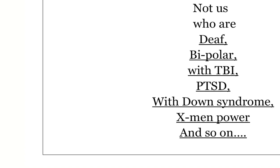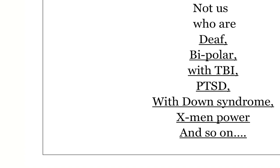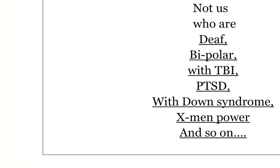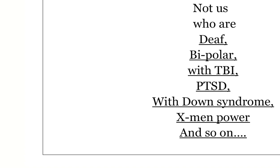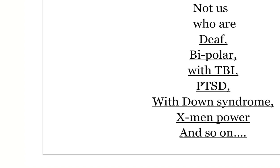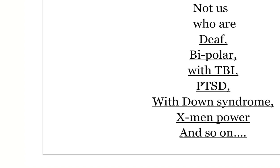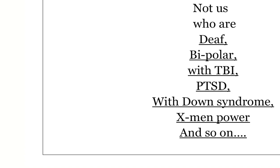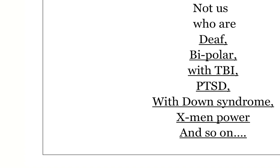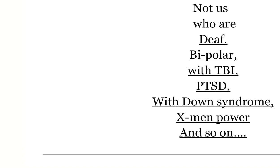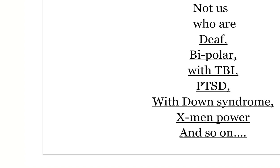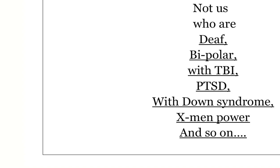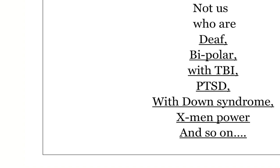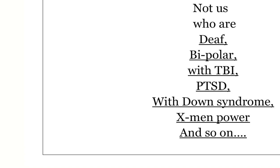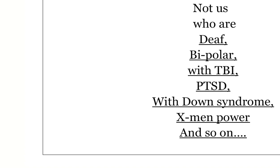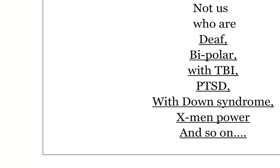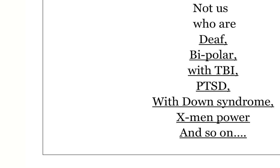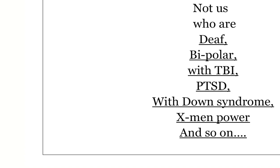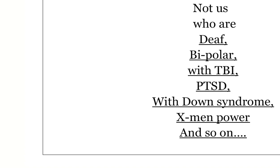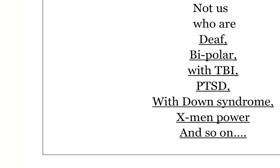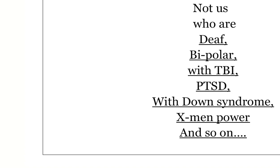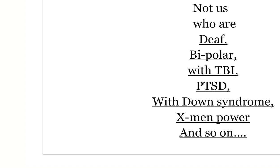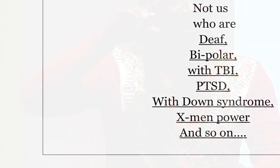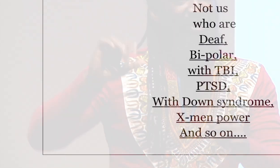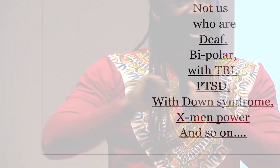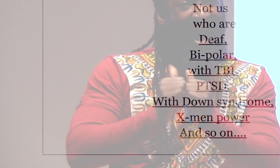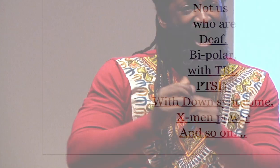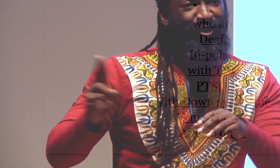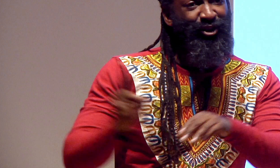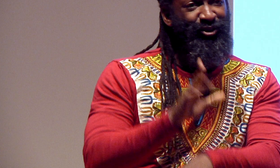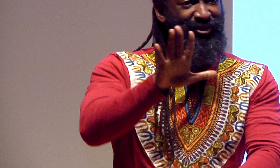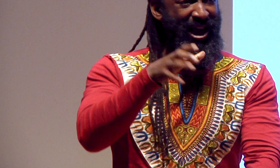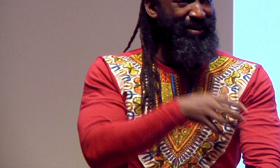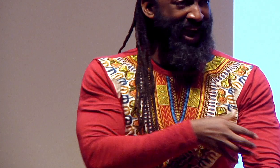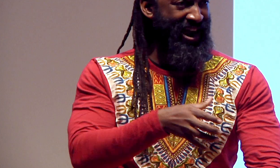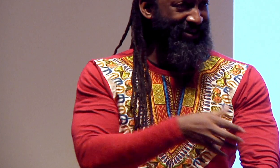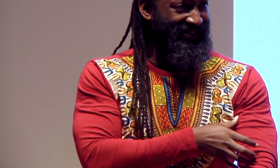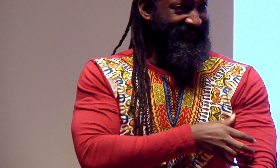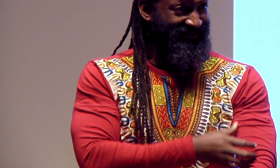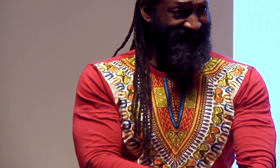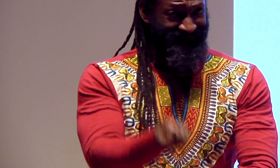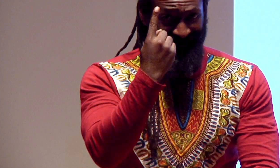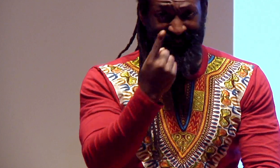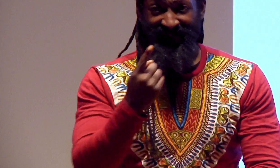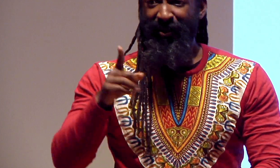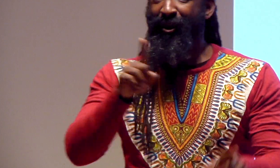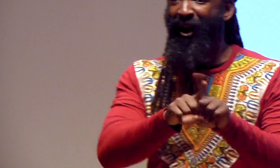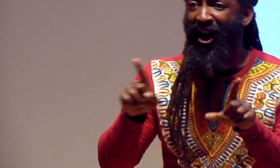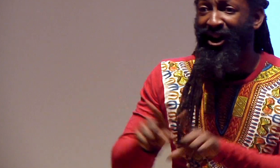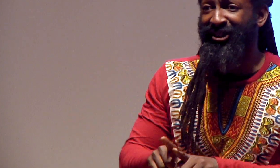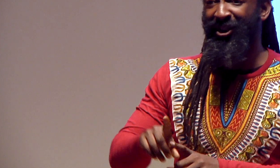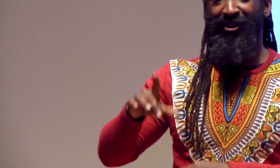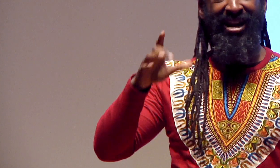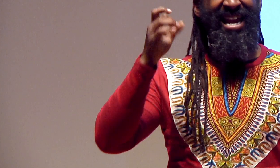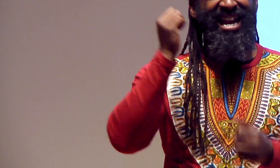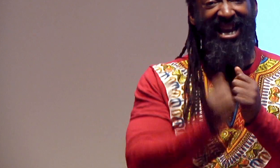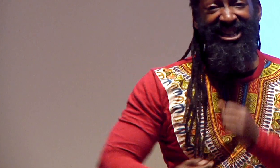So each of you should know, the wonderful hero has to learn how to use their power, right?